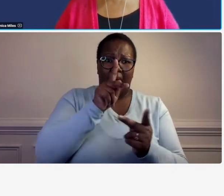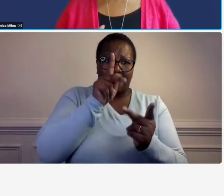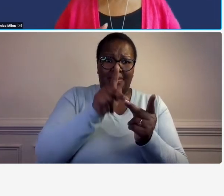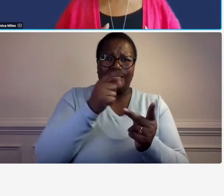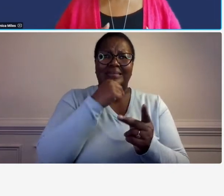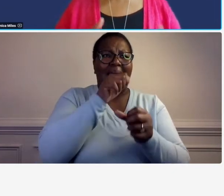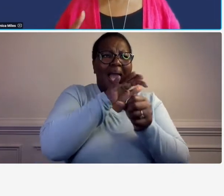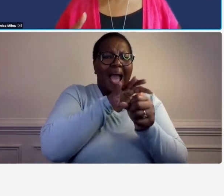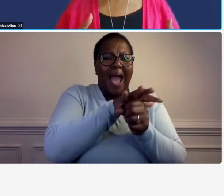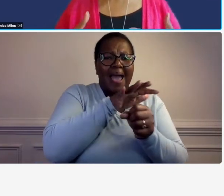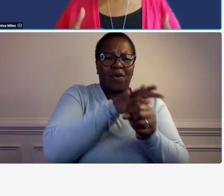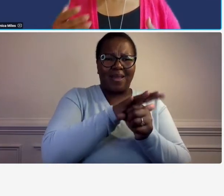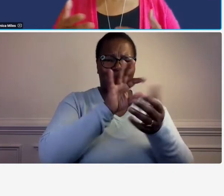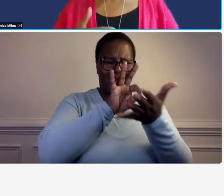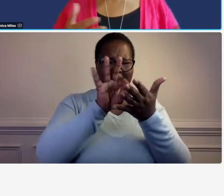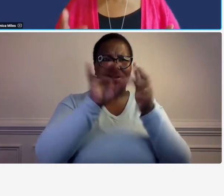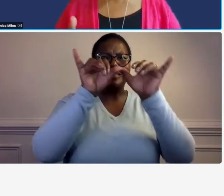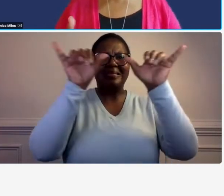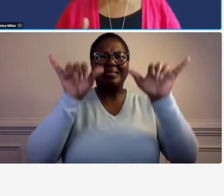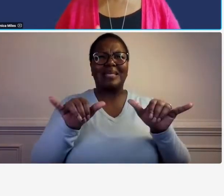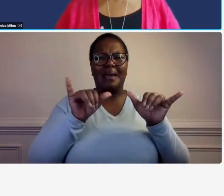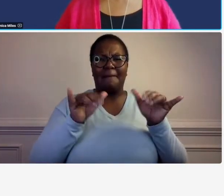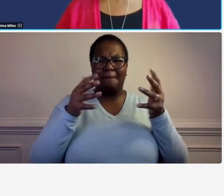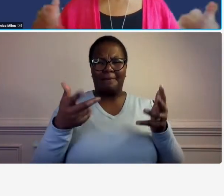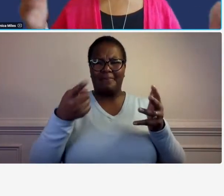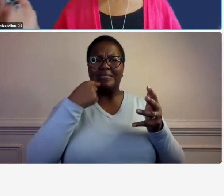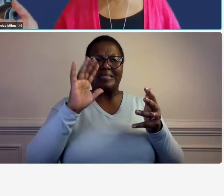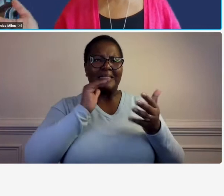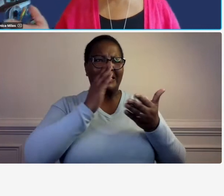you know if you have an area you're still working on it doesn't mean you fail you fail